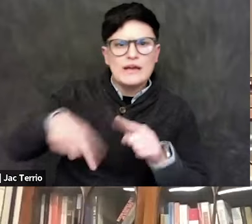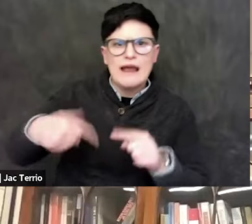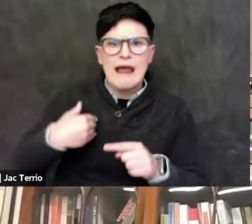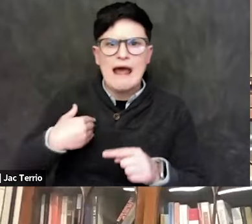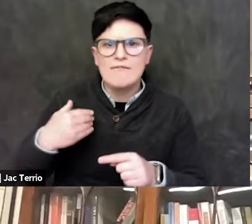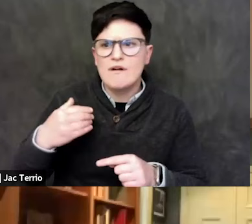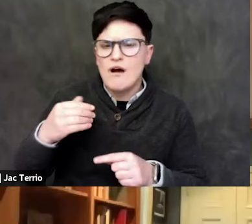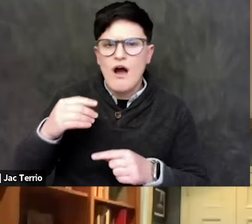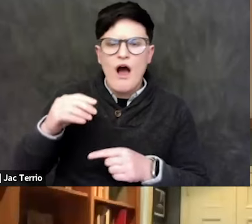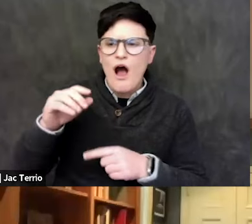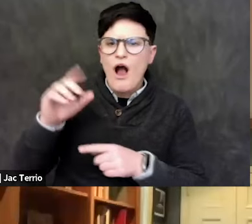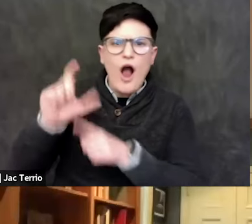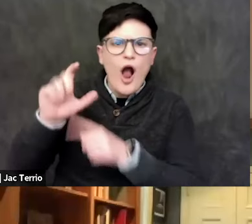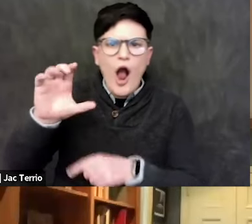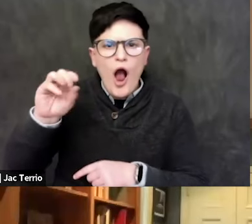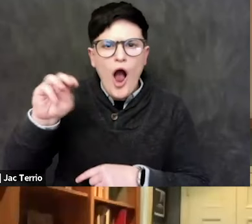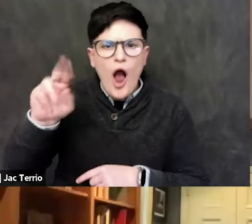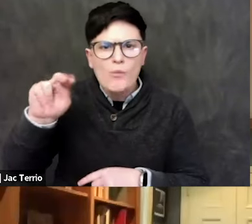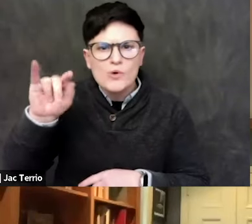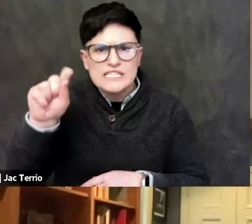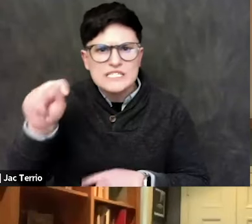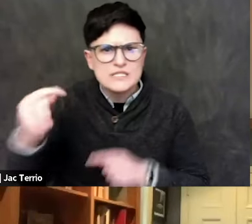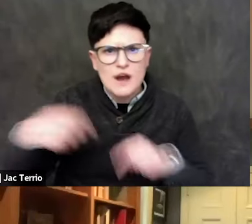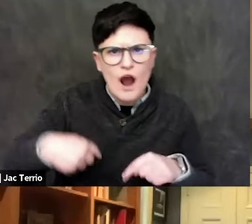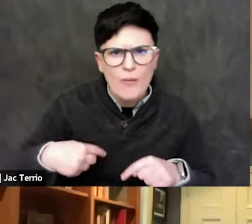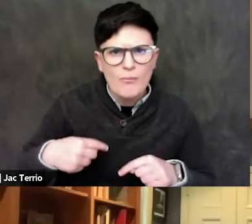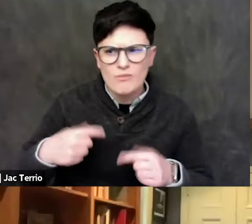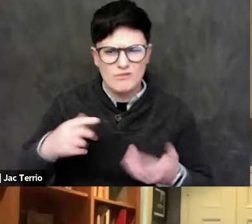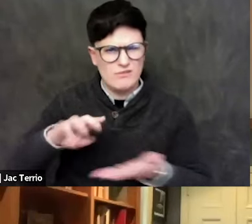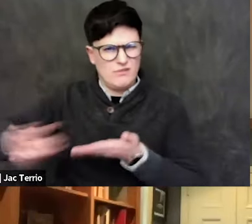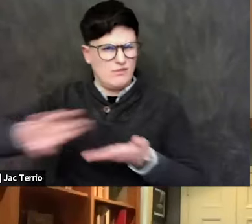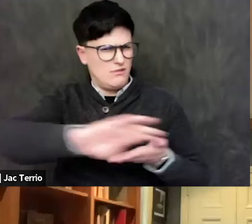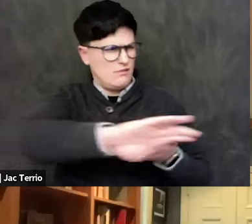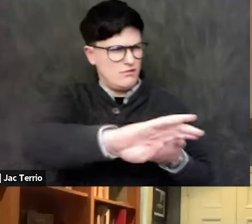On the flip side of this binary, which I think is very caustic to the campus,